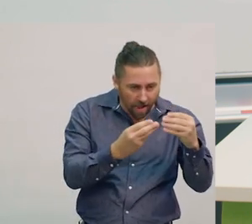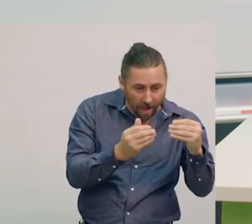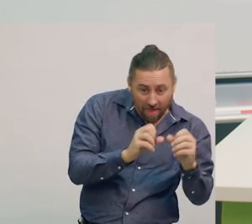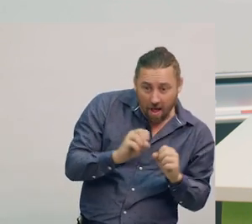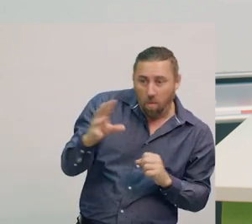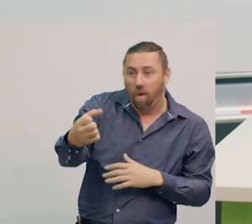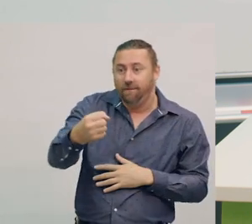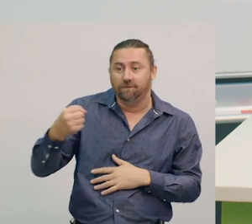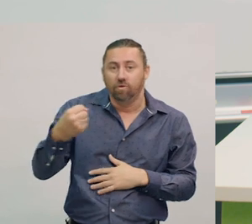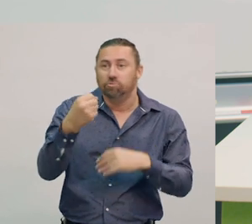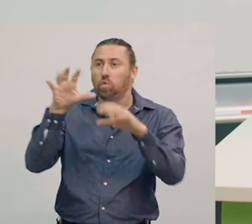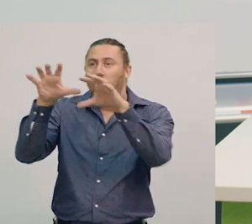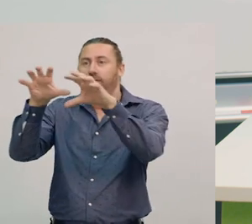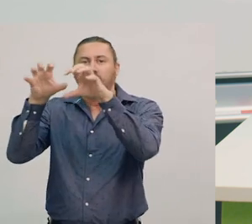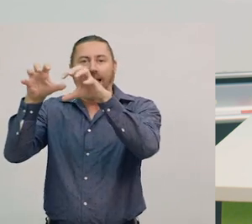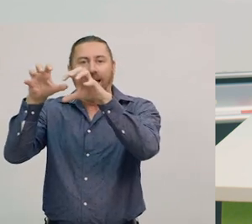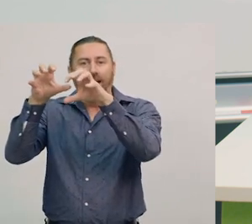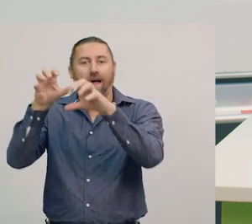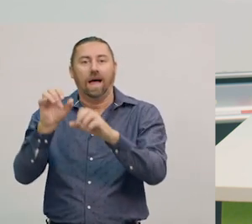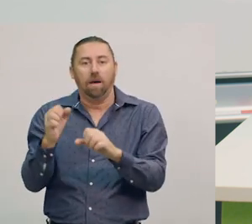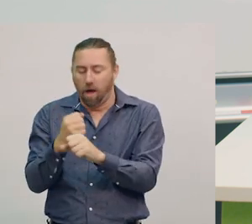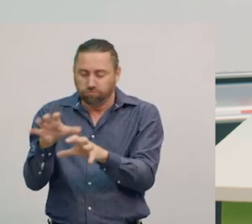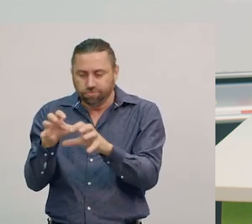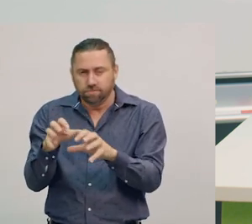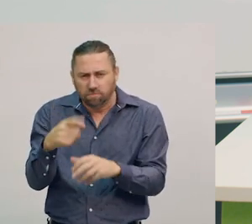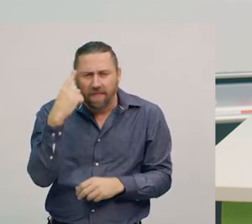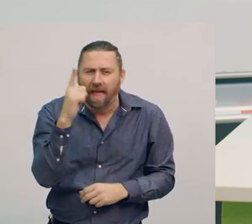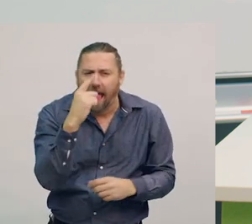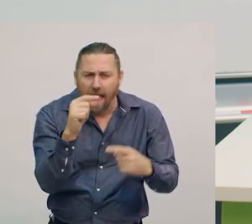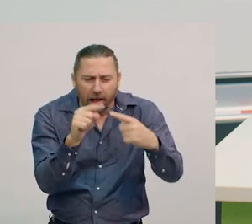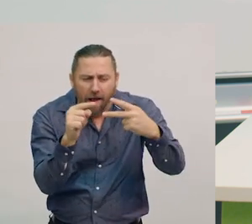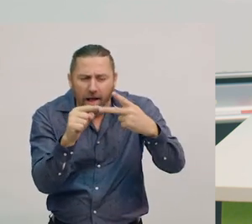Can you find any other materials that change when they warm up or cool down?